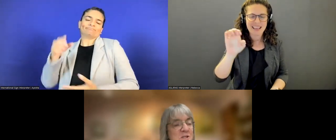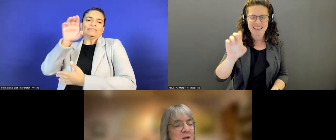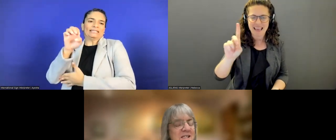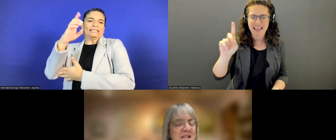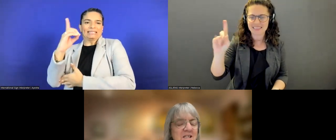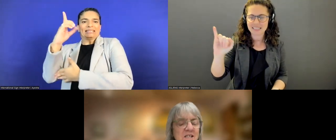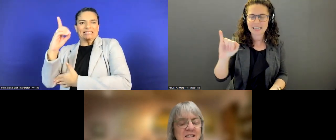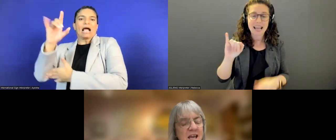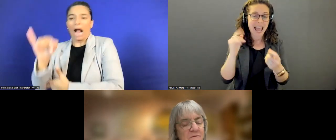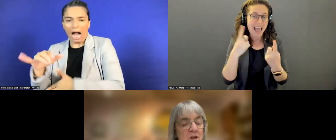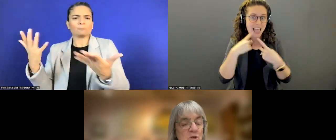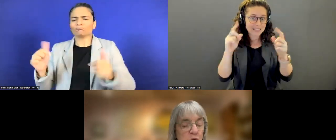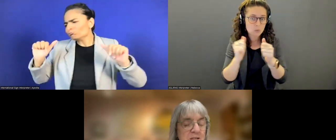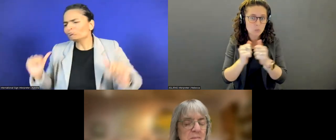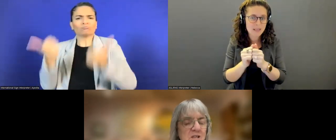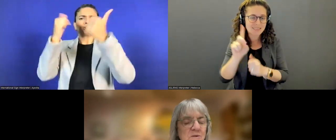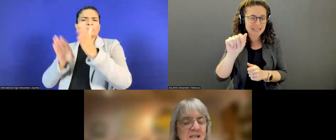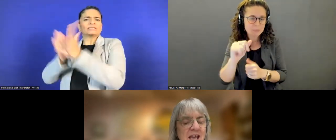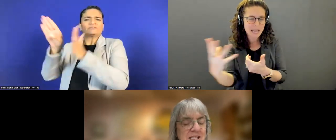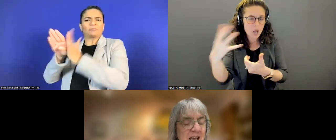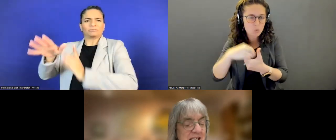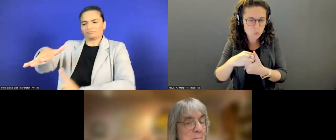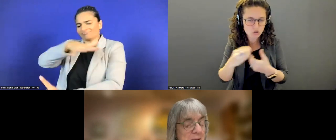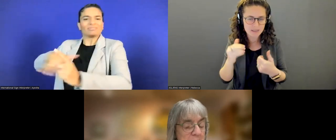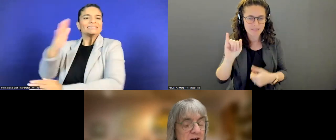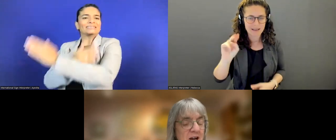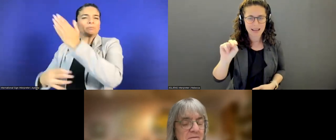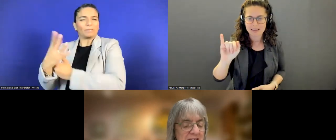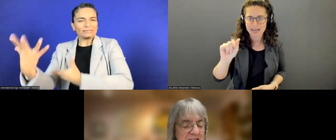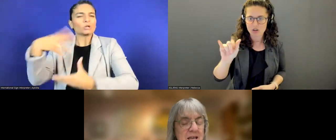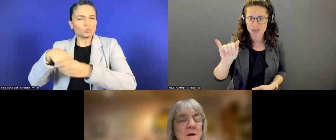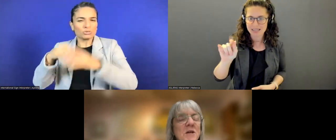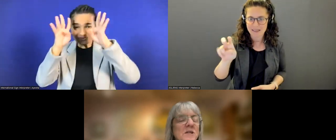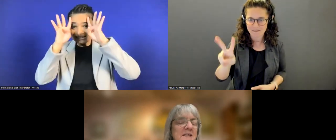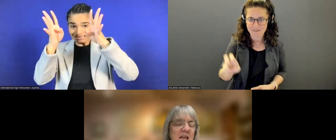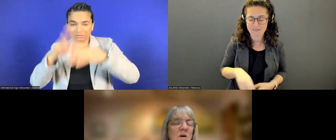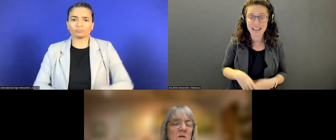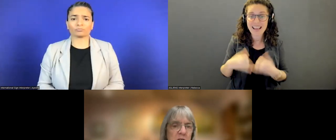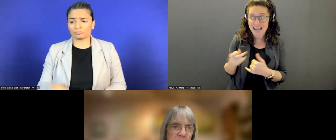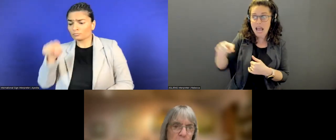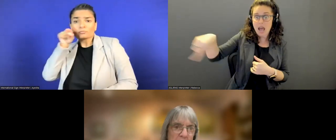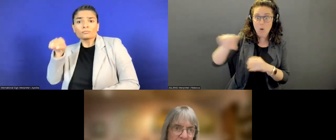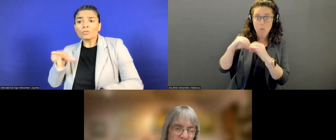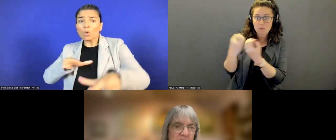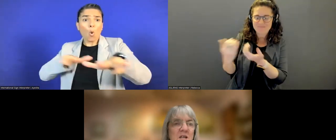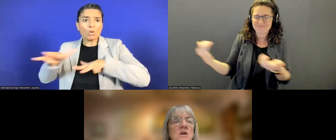These organizations have joined MIUSA as a member of EDDI, because they are passionate